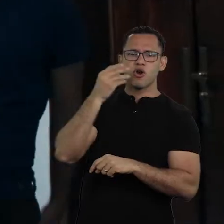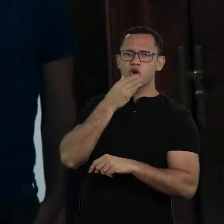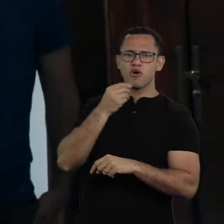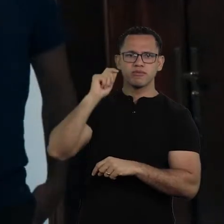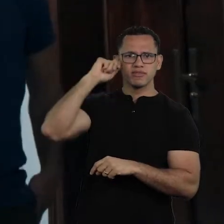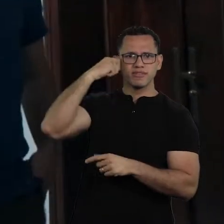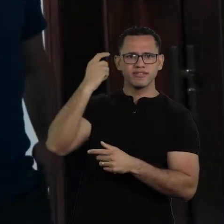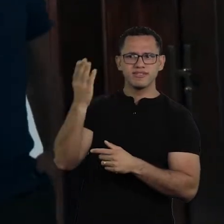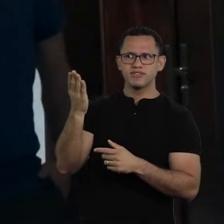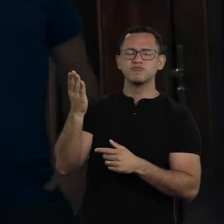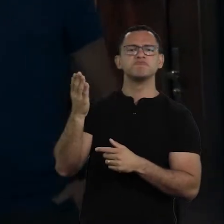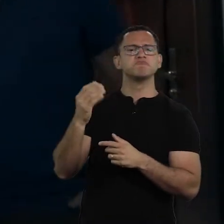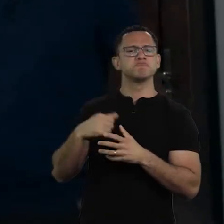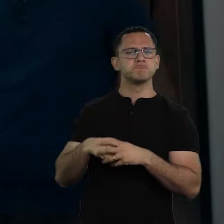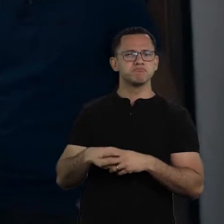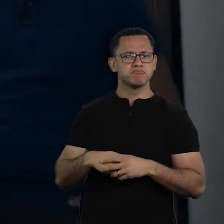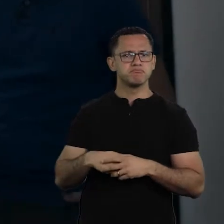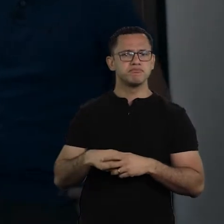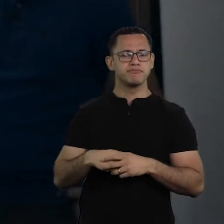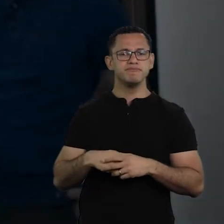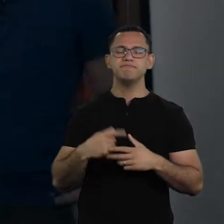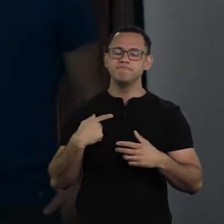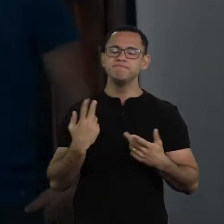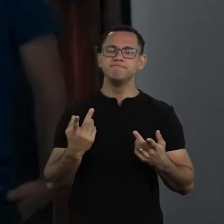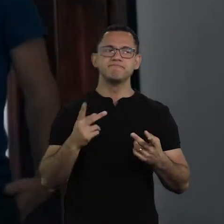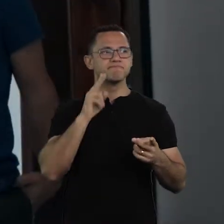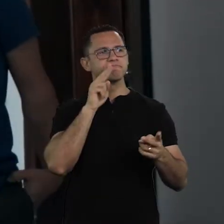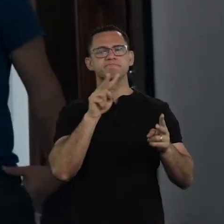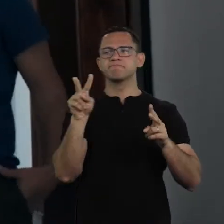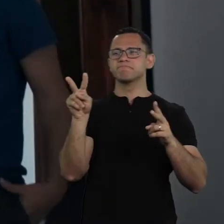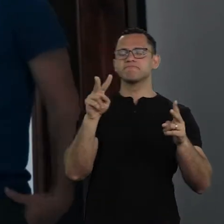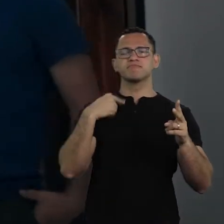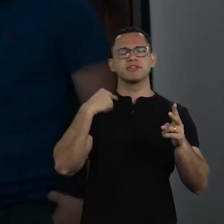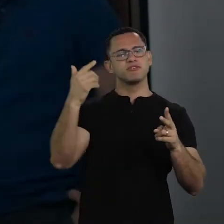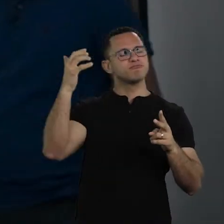I think it’s more complex, there are additional layers.